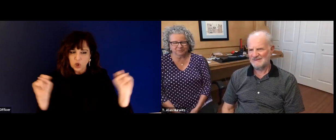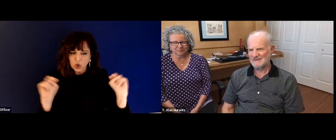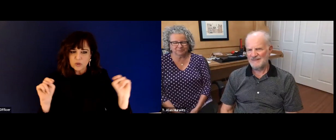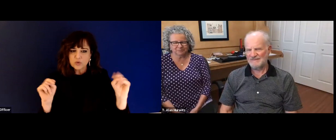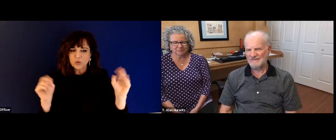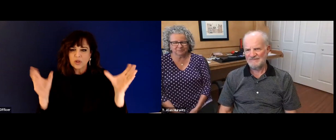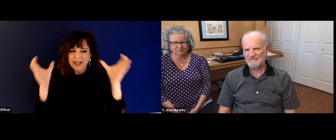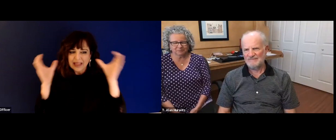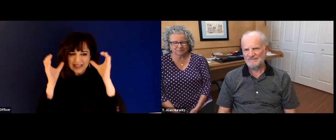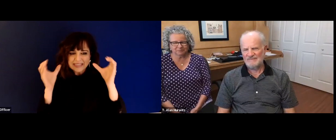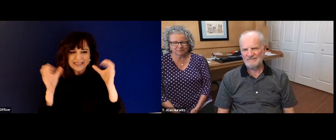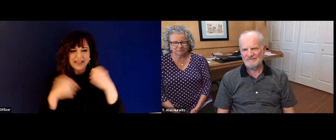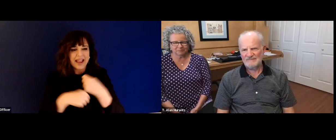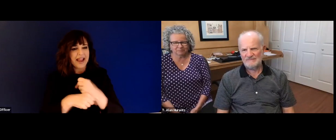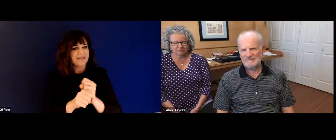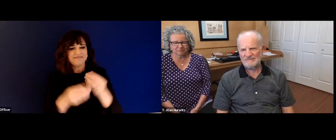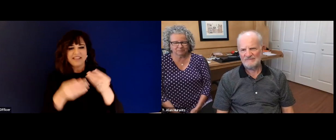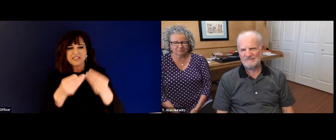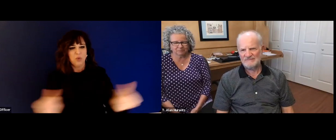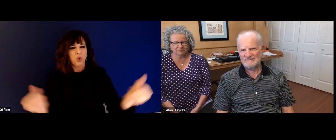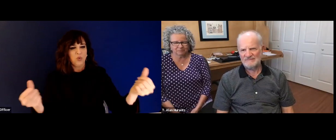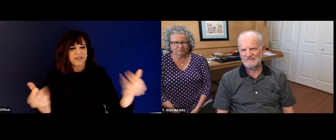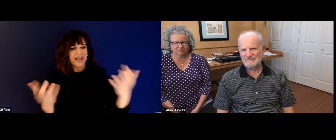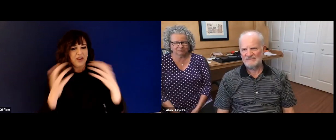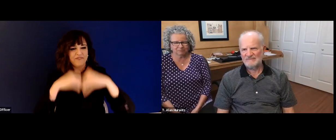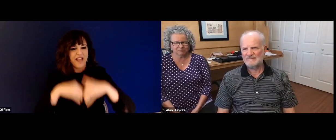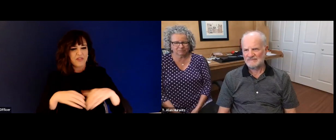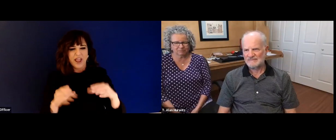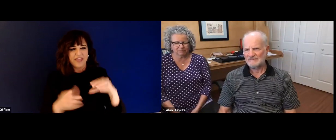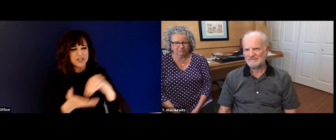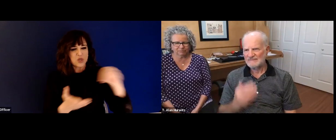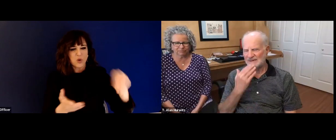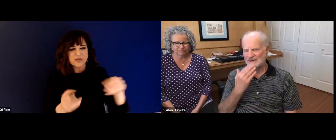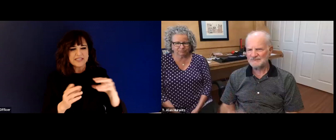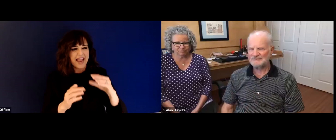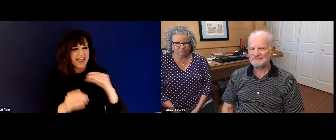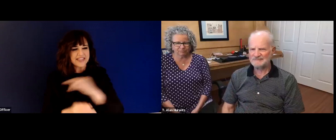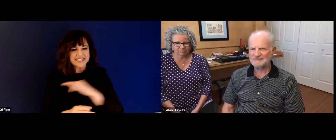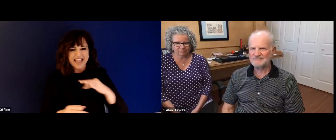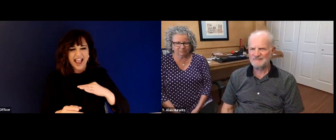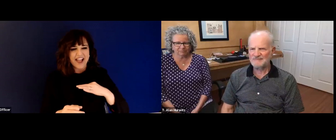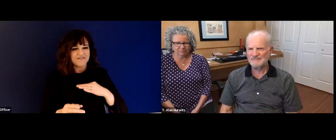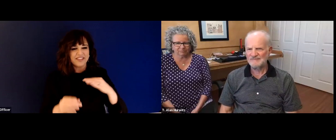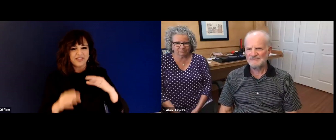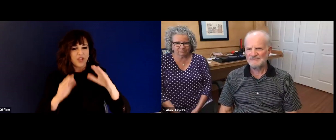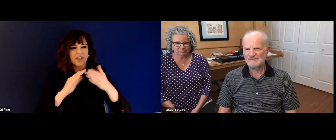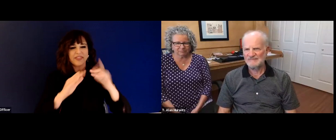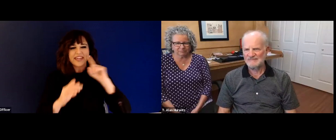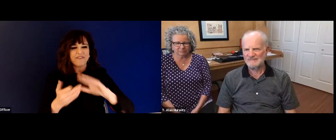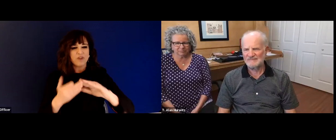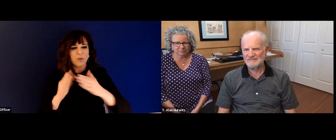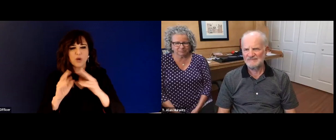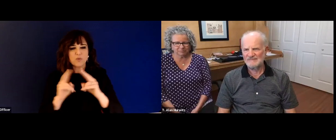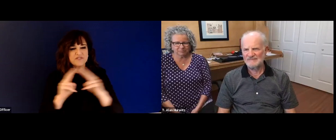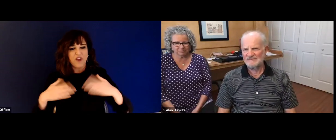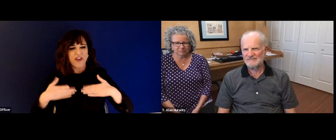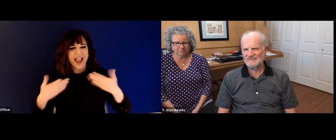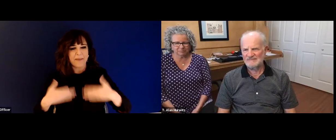in Alan's position going through that. And so just I wanted to congratulate you for being professional for being neutral,